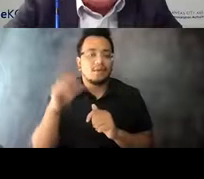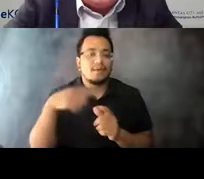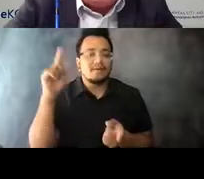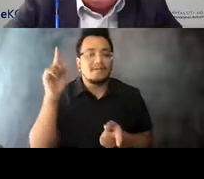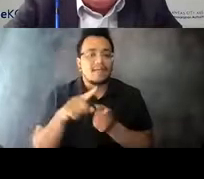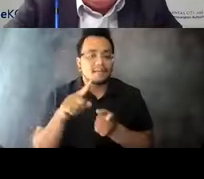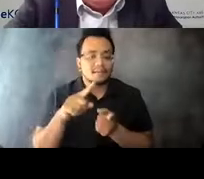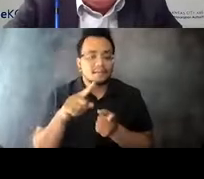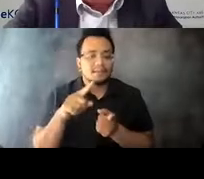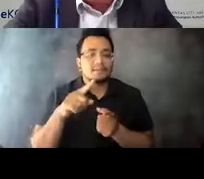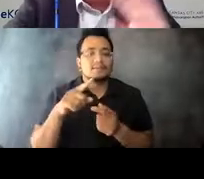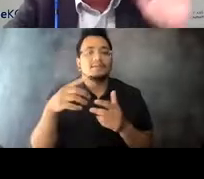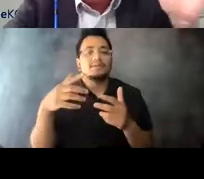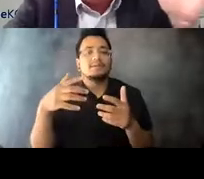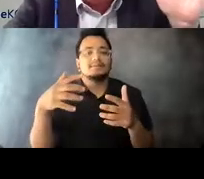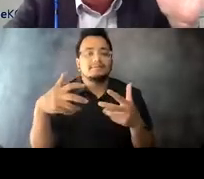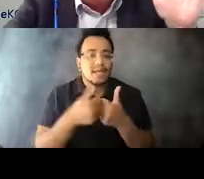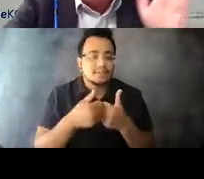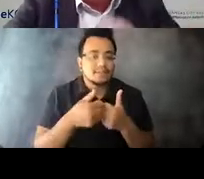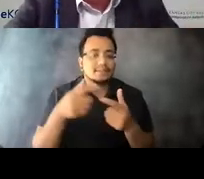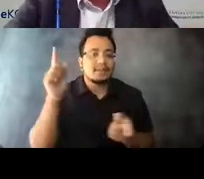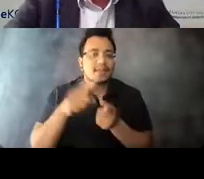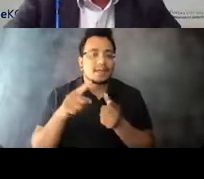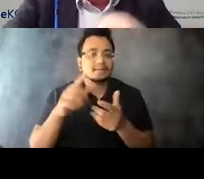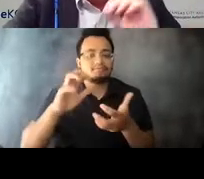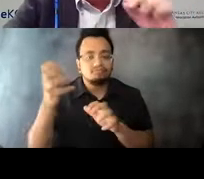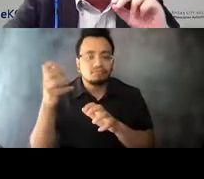15:03:15 Even during COVID. 15:03:17 So that's fantastic.